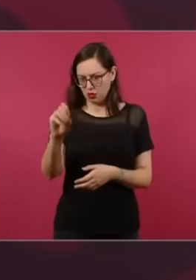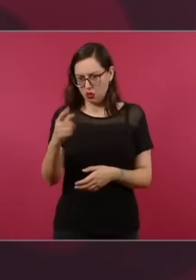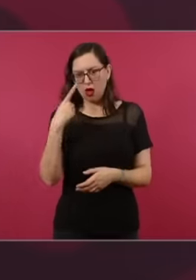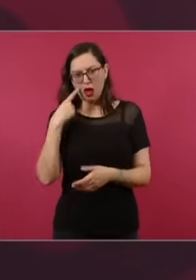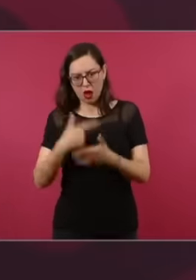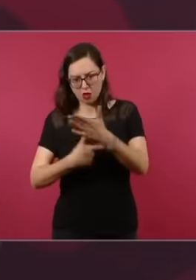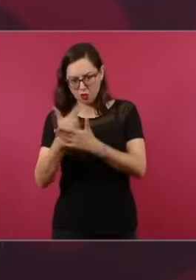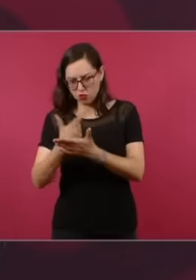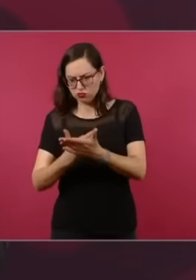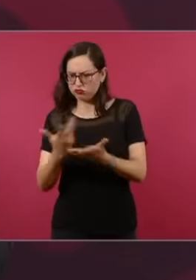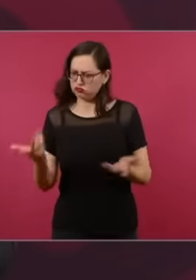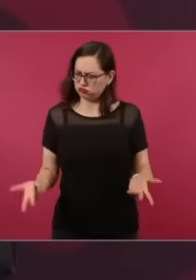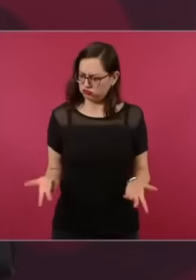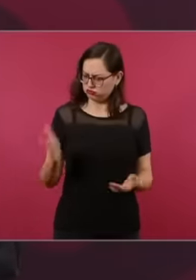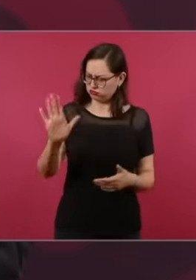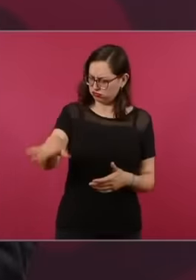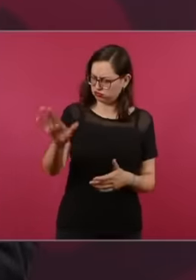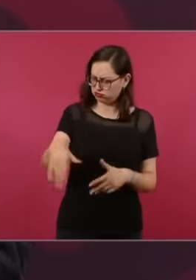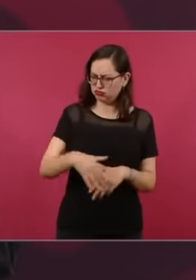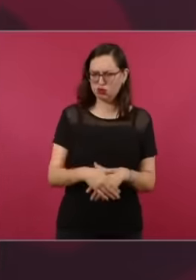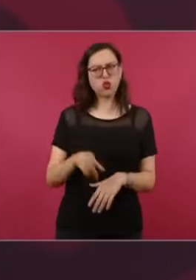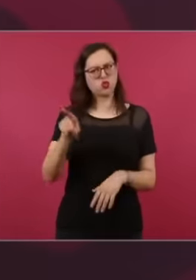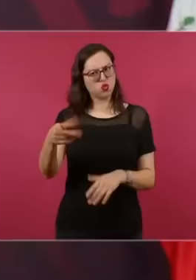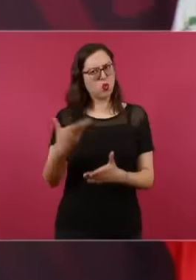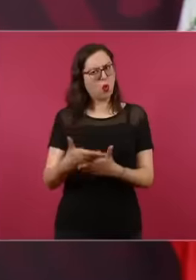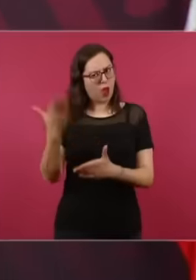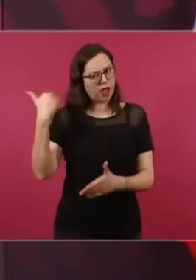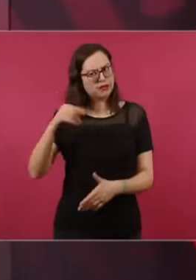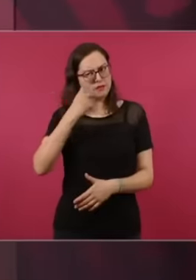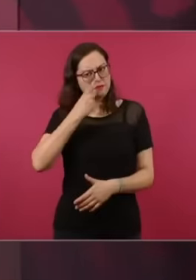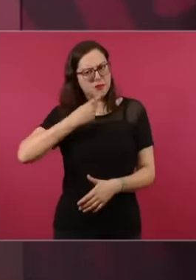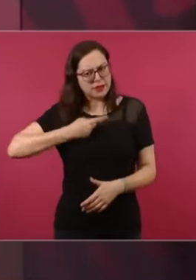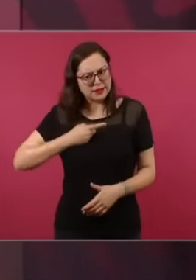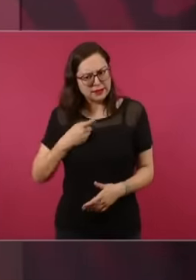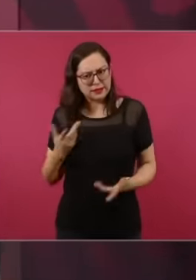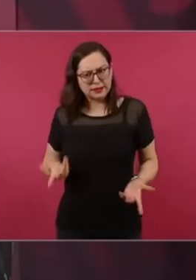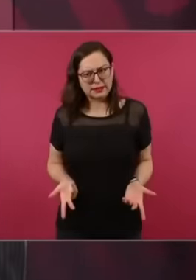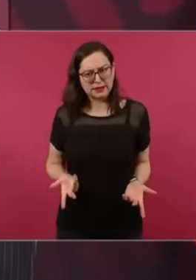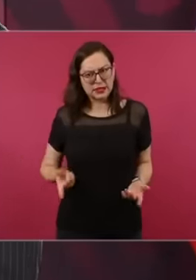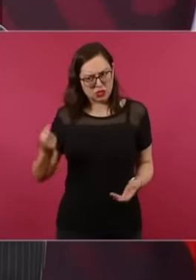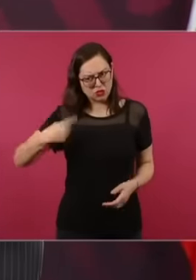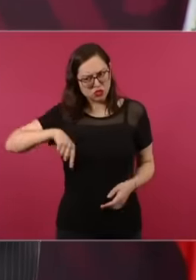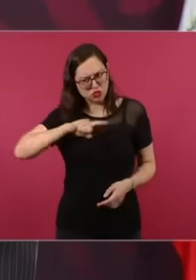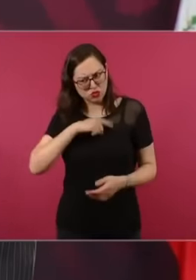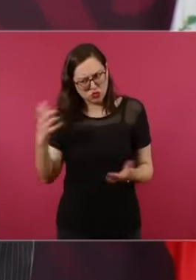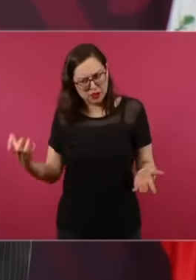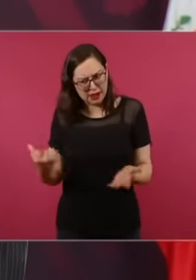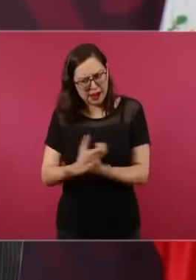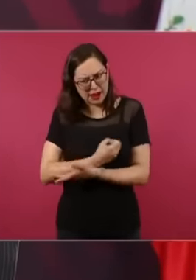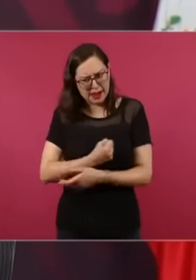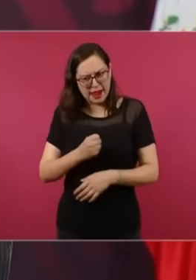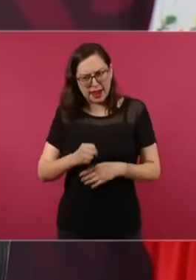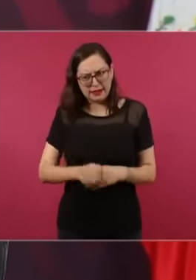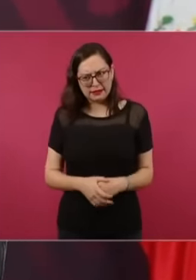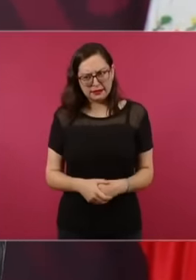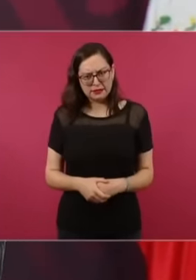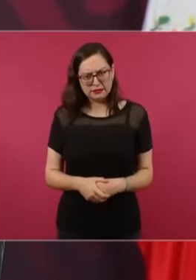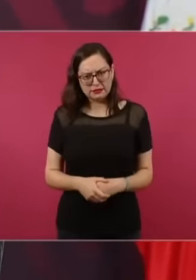you told me that everything was going to turn out well,